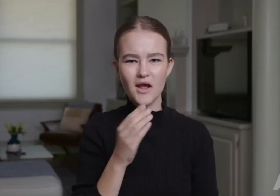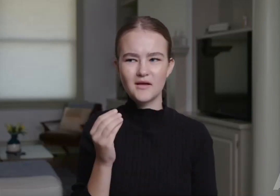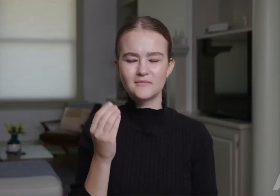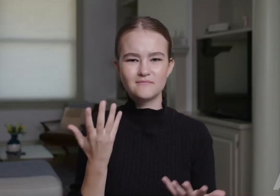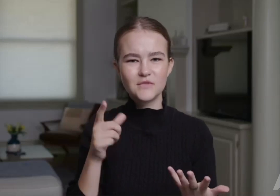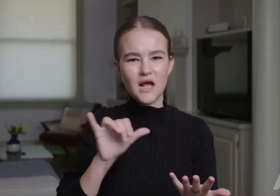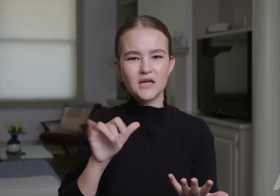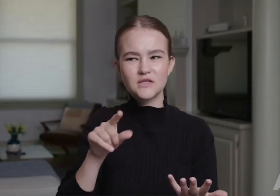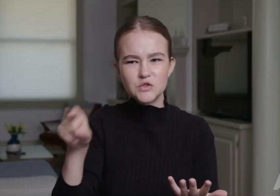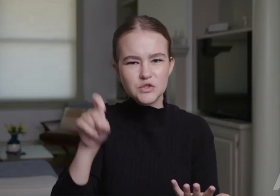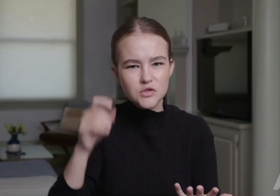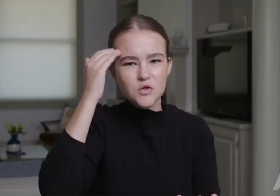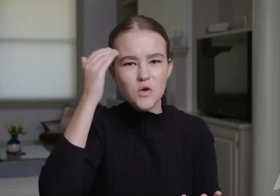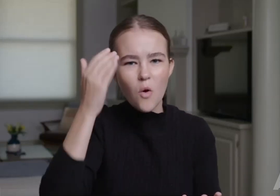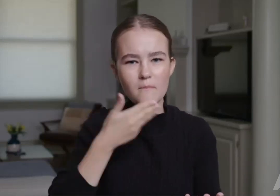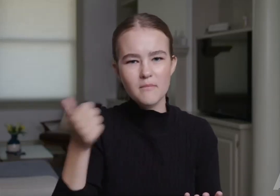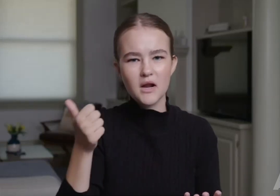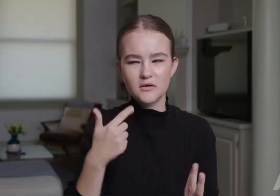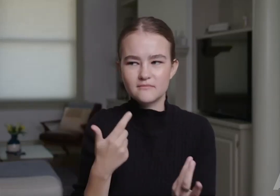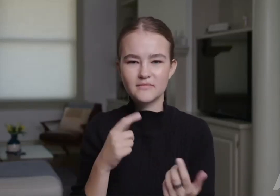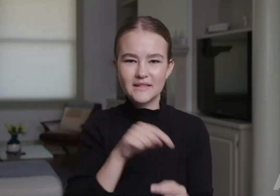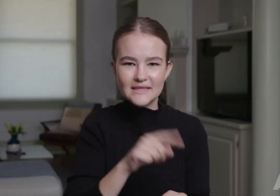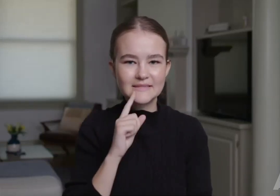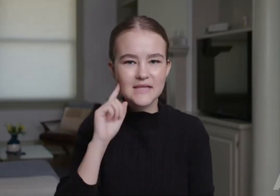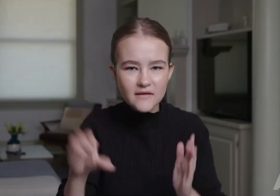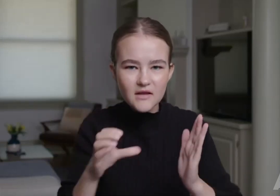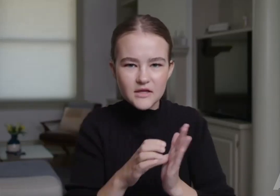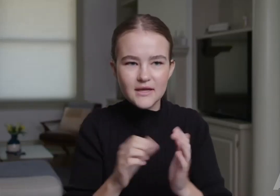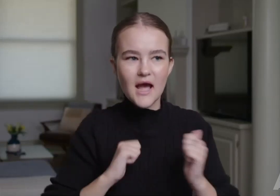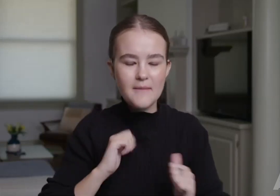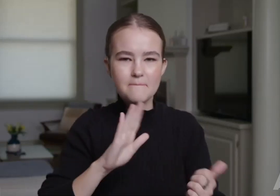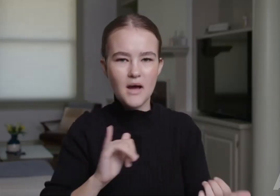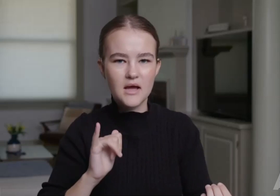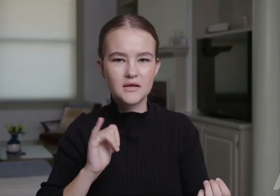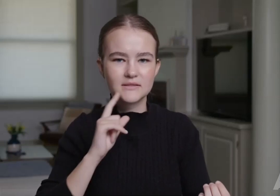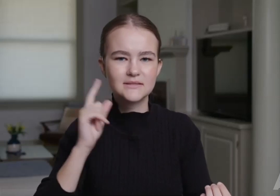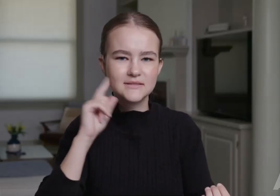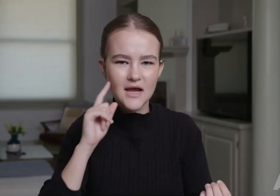and that I expect people should know better. A deaf character should be played by a deaf actor